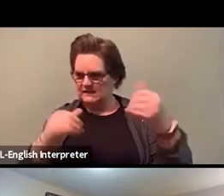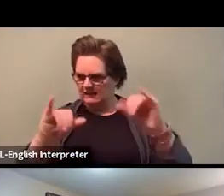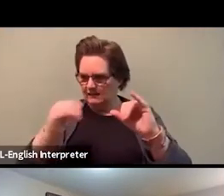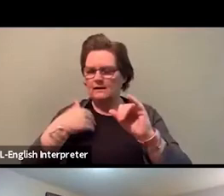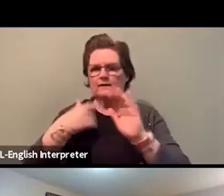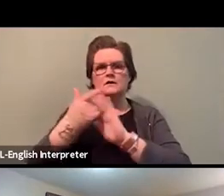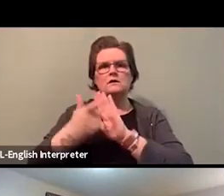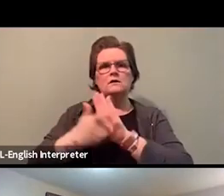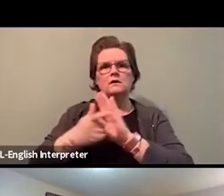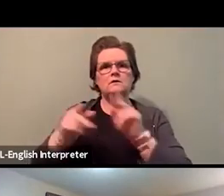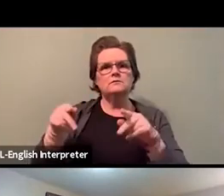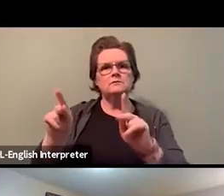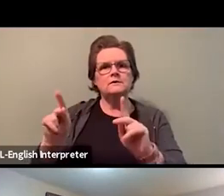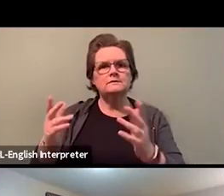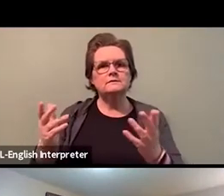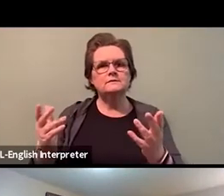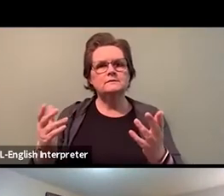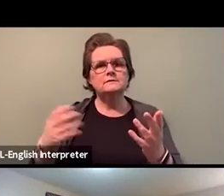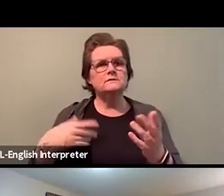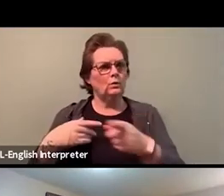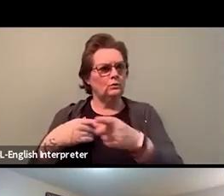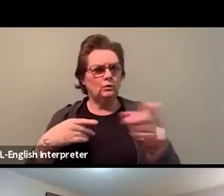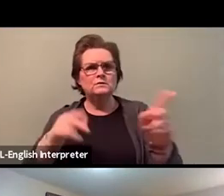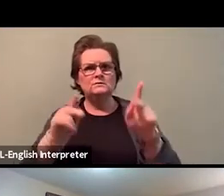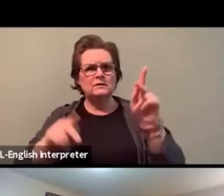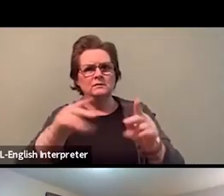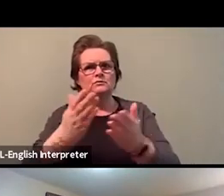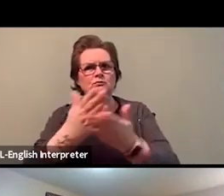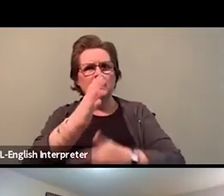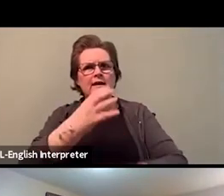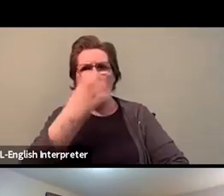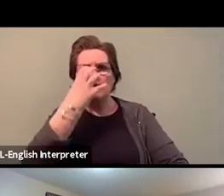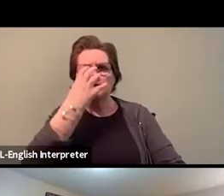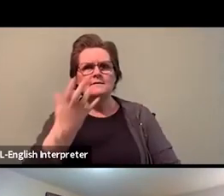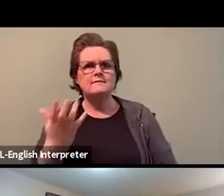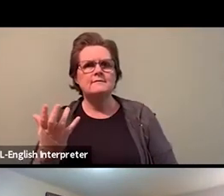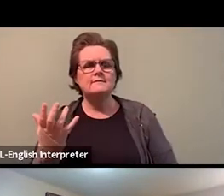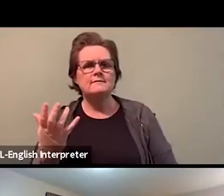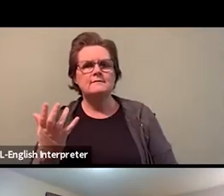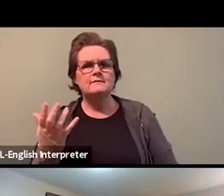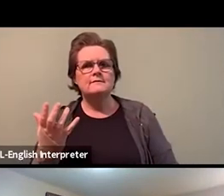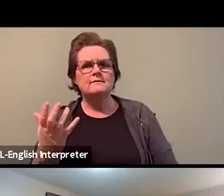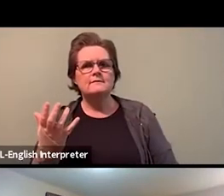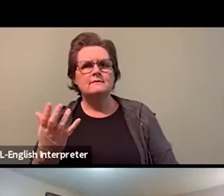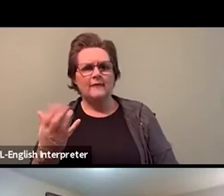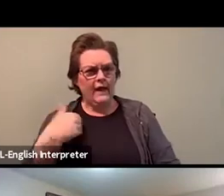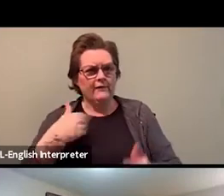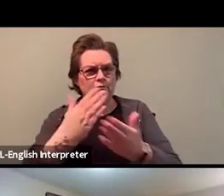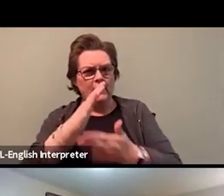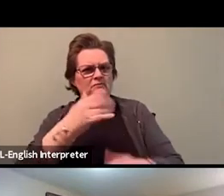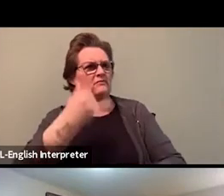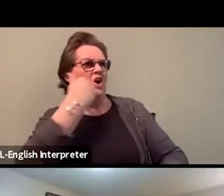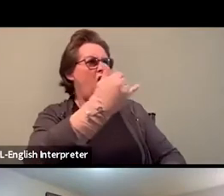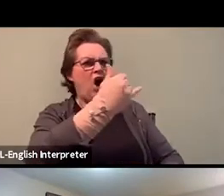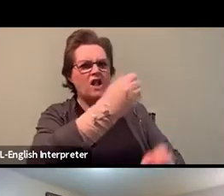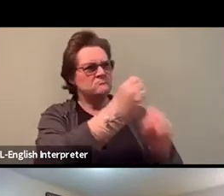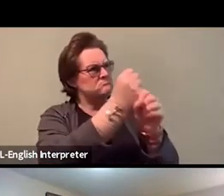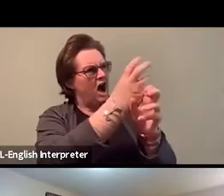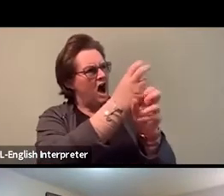Our constituents have a right to be angry. They have a right to yell and scream. They have a right to have their eyes wide open